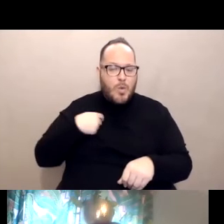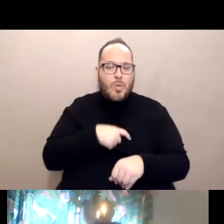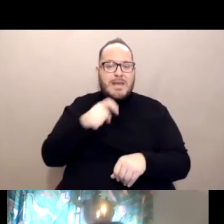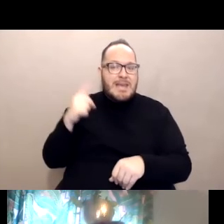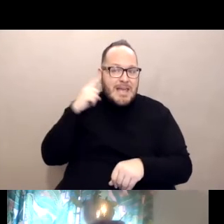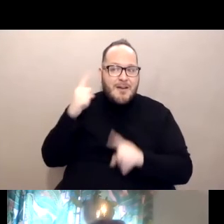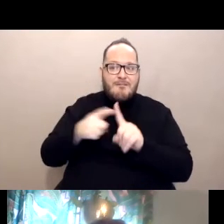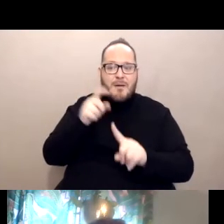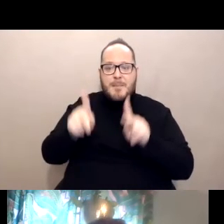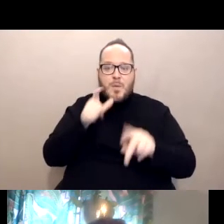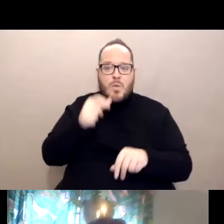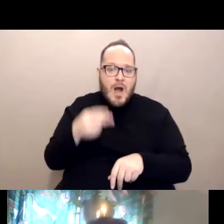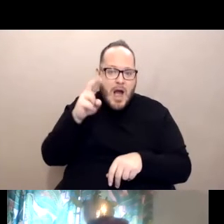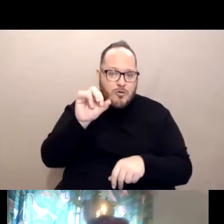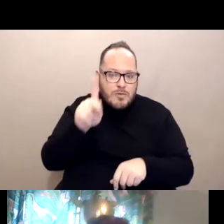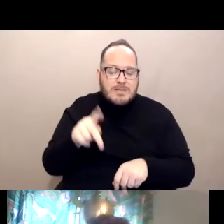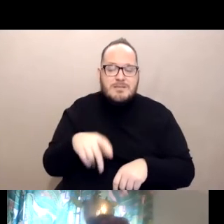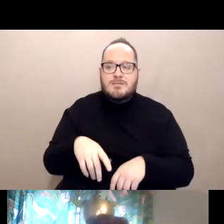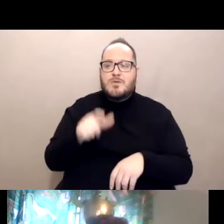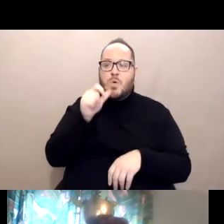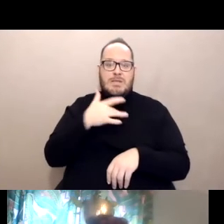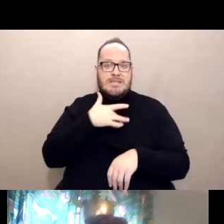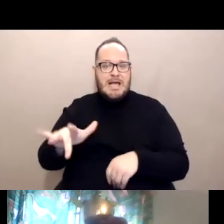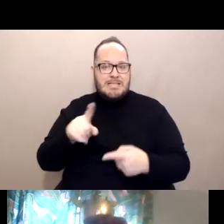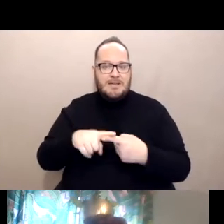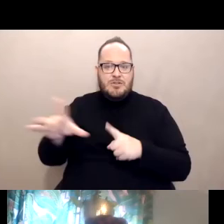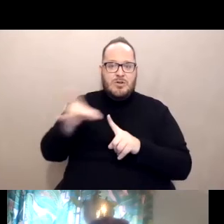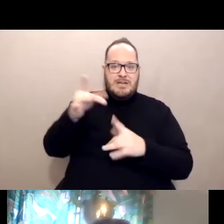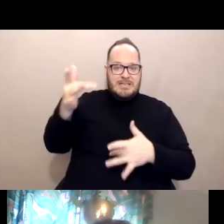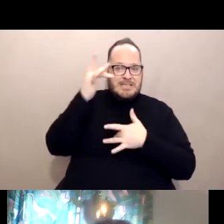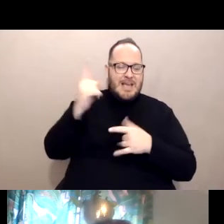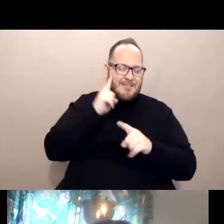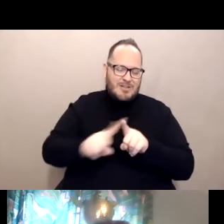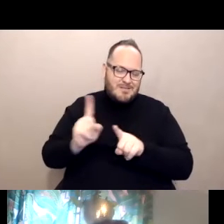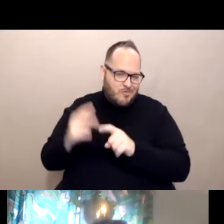who are sensitive in nature to being sick for various reasons, who are more likely